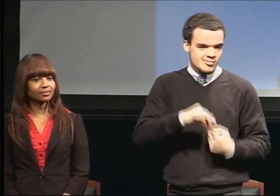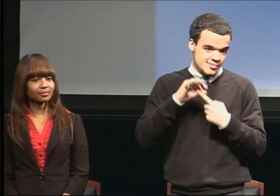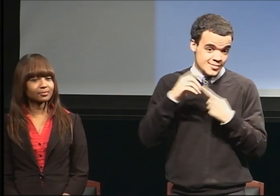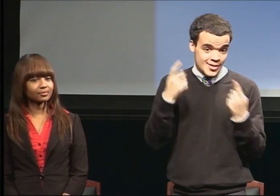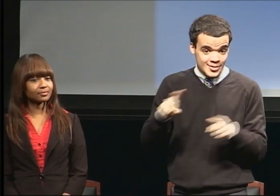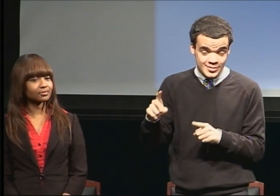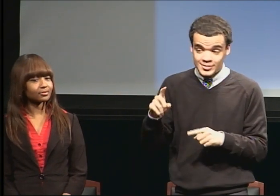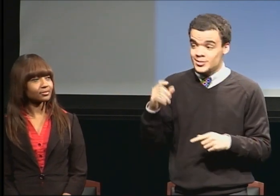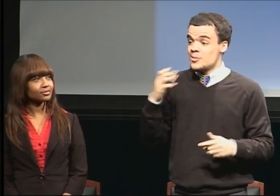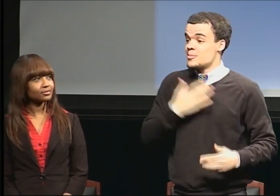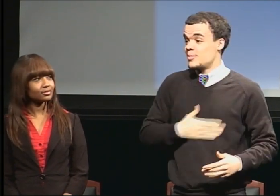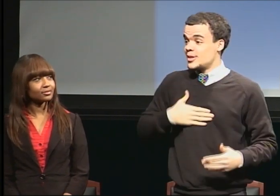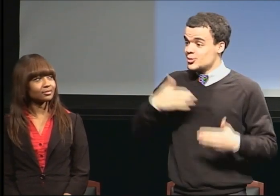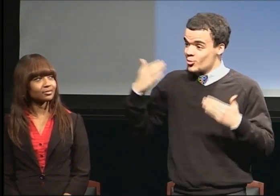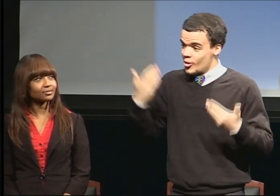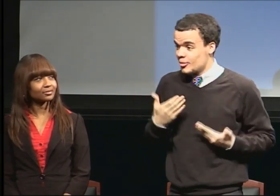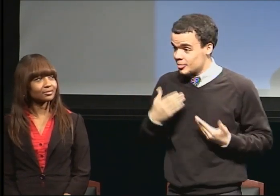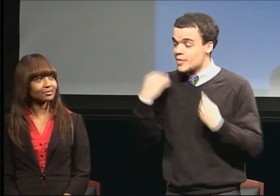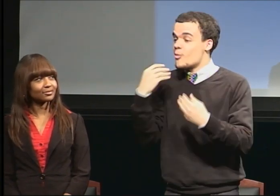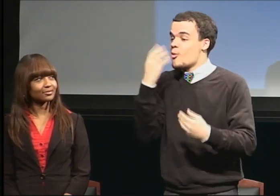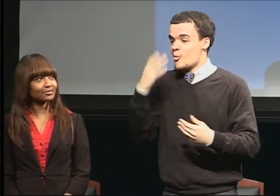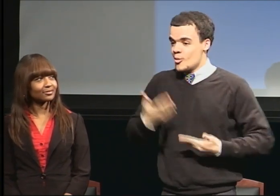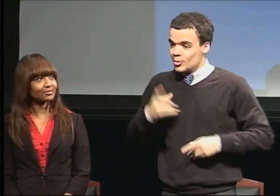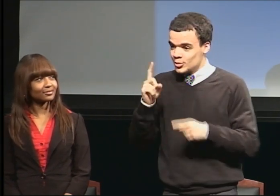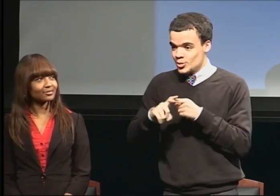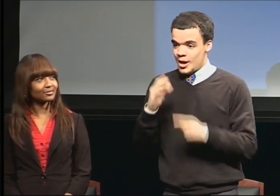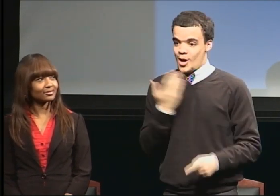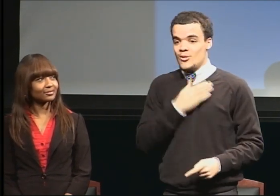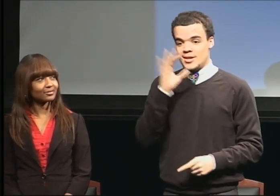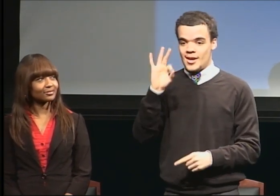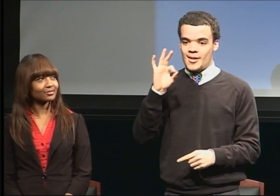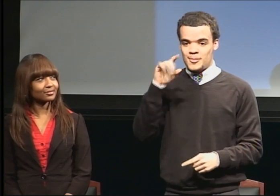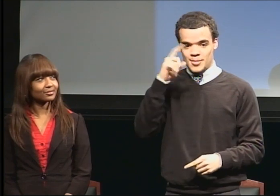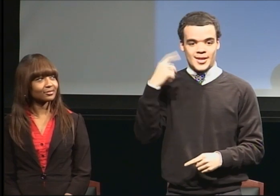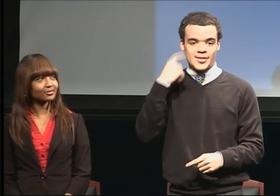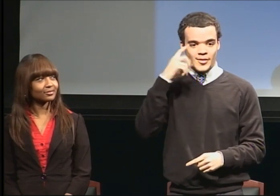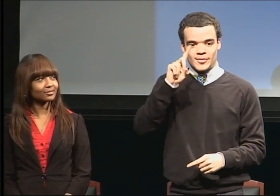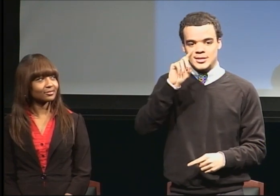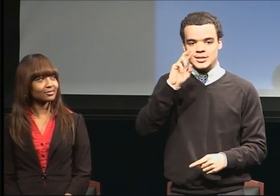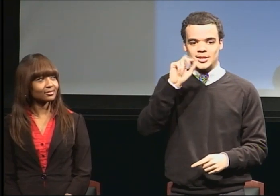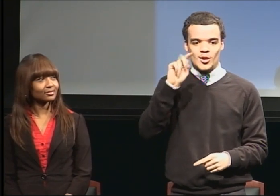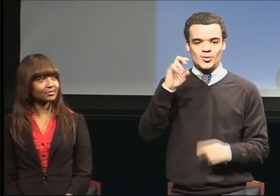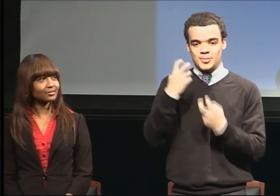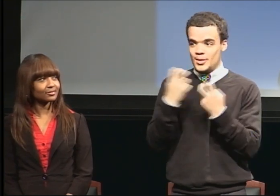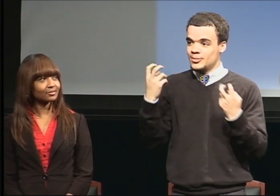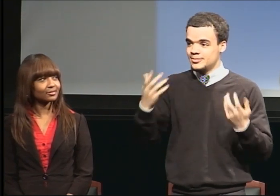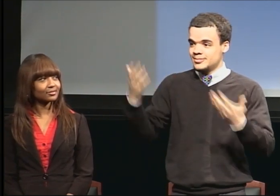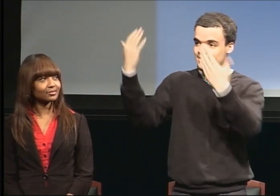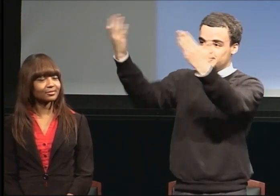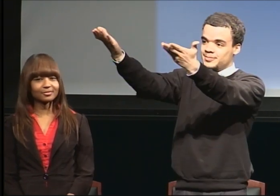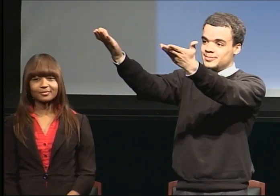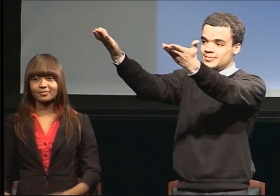Historically we have approximately 12. We will have 9 of them present with us today.